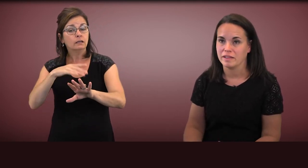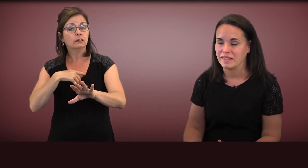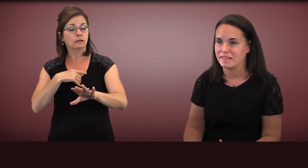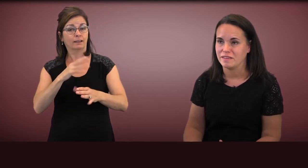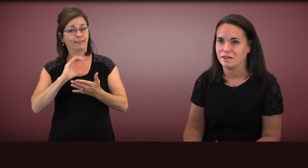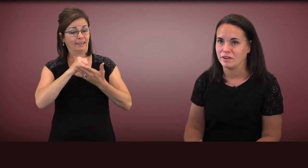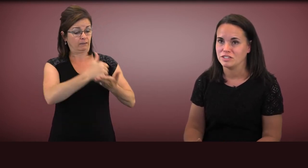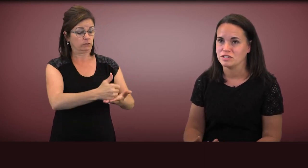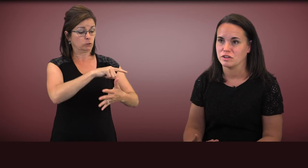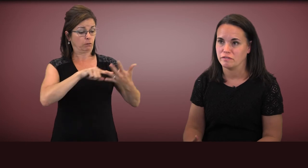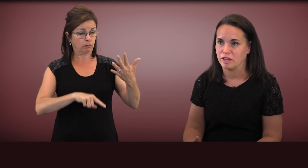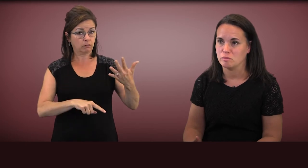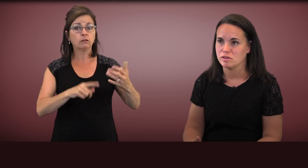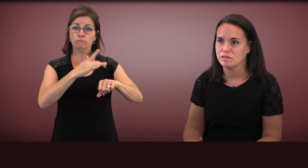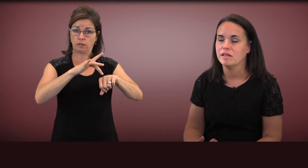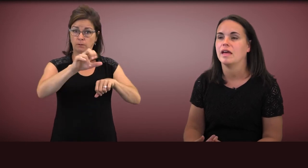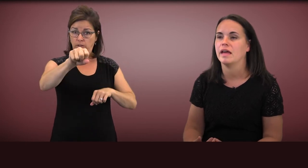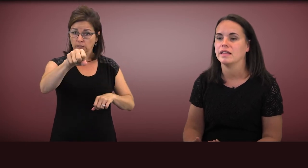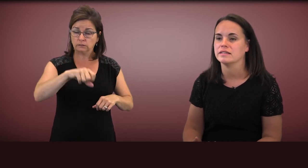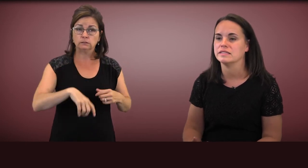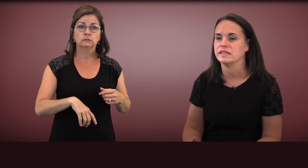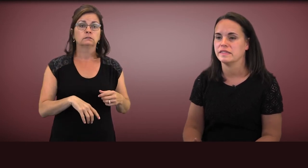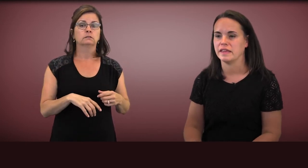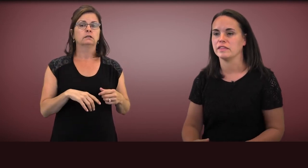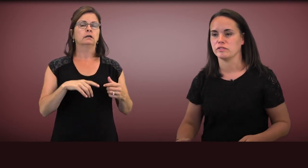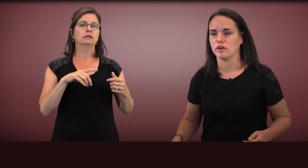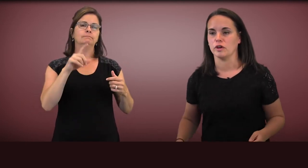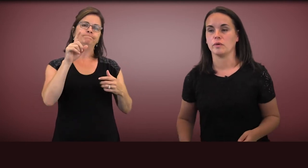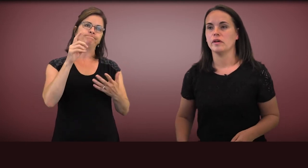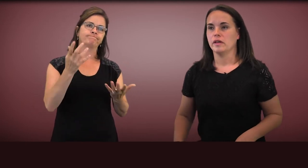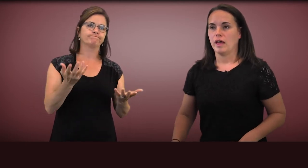that these interventions are available and to think through